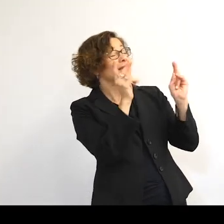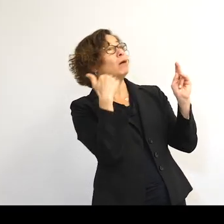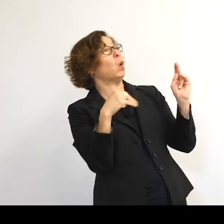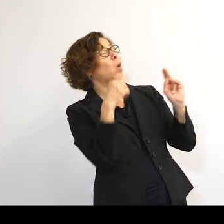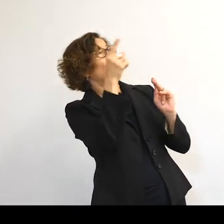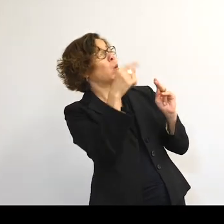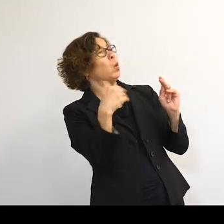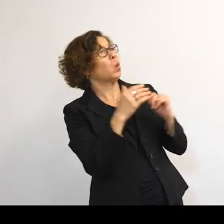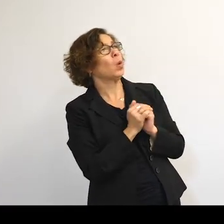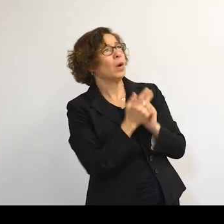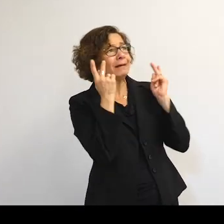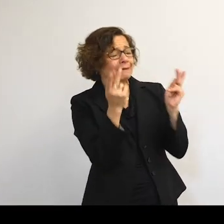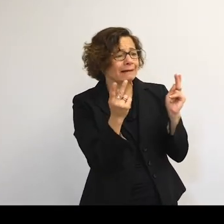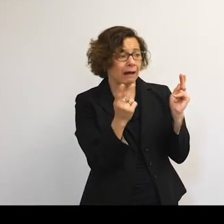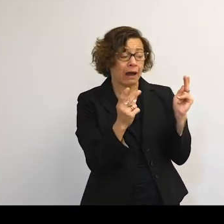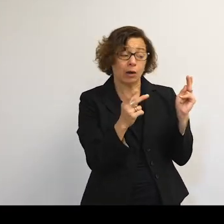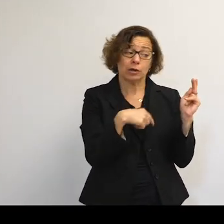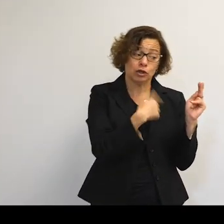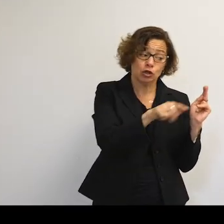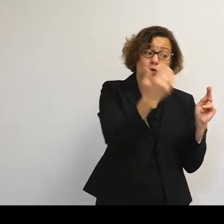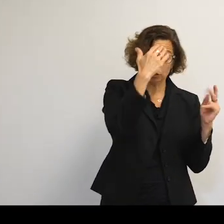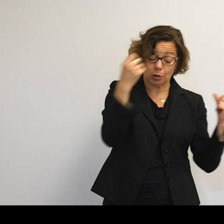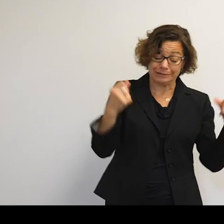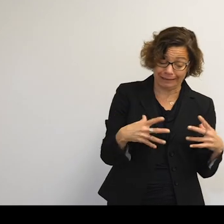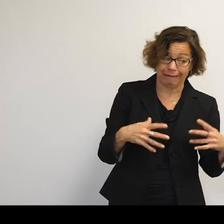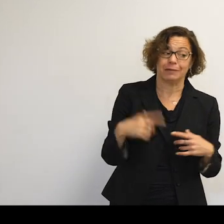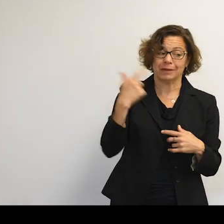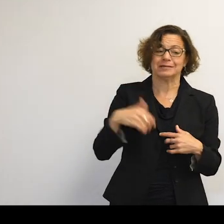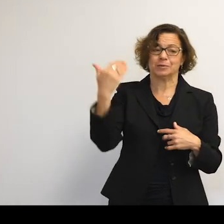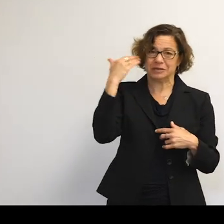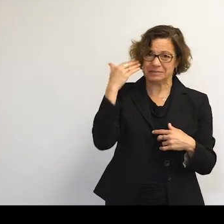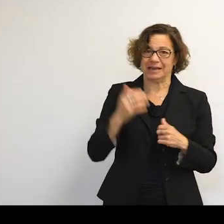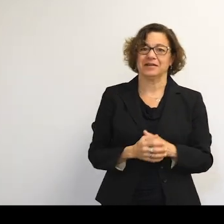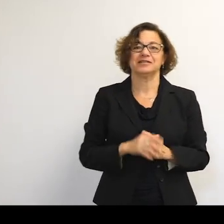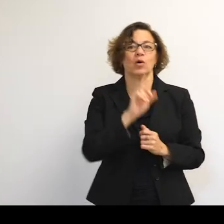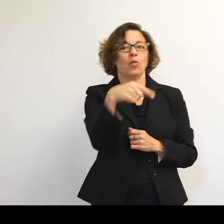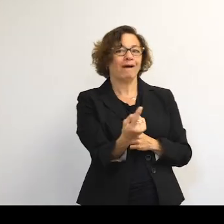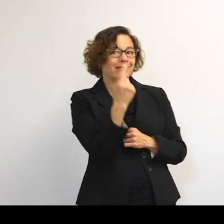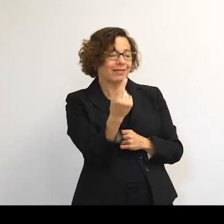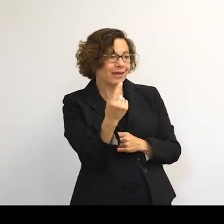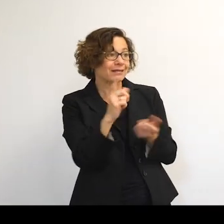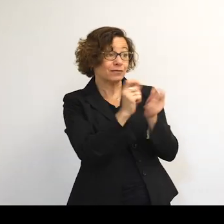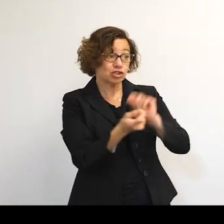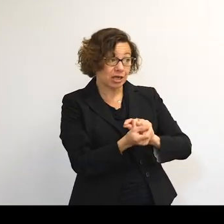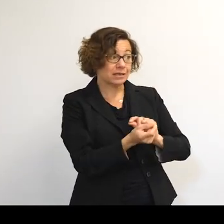I wouldn't have to talk to you about how scary space is, because we'd all be very scared of it. So the only thing that I've changed